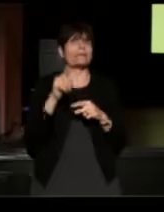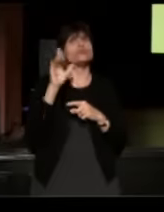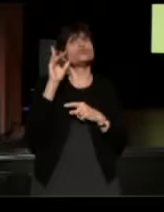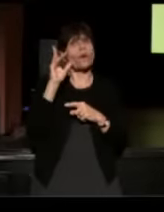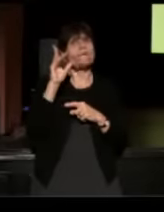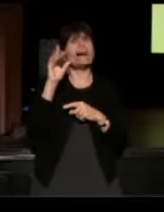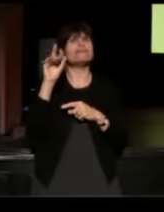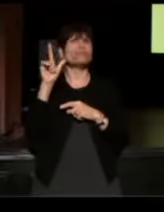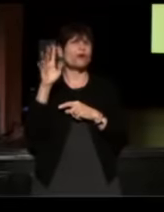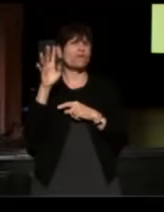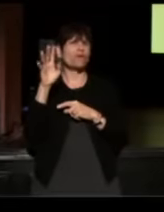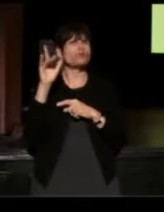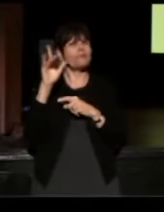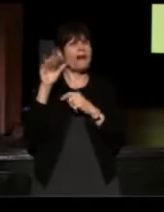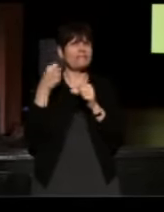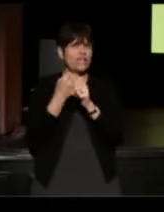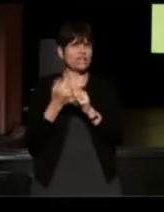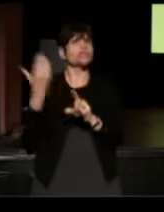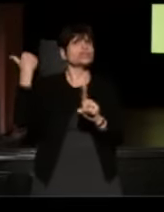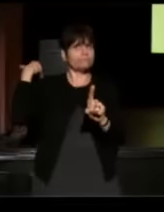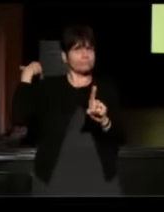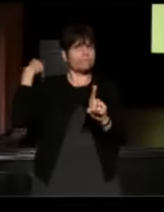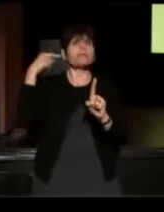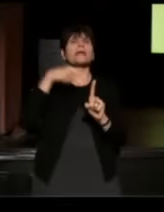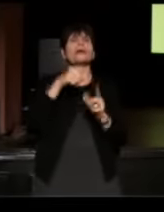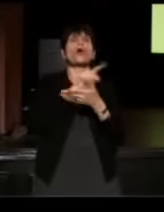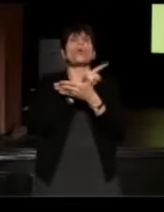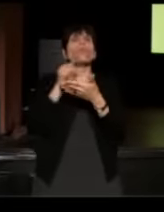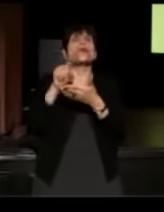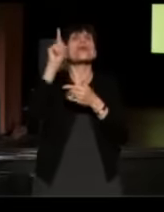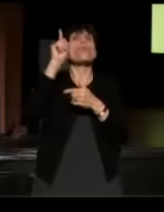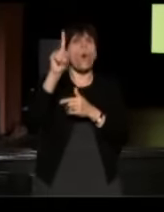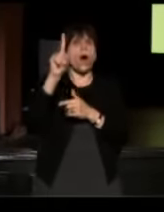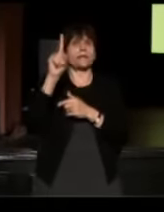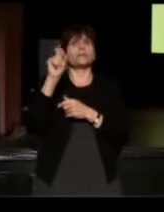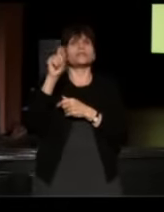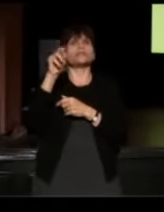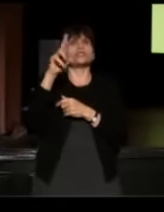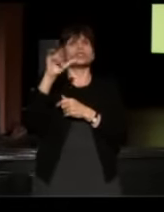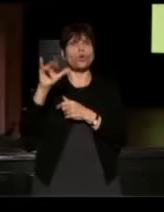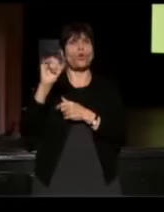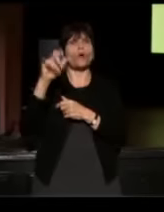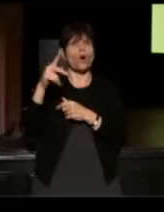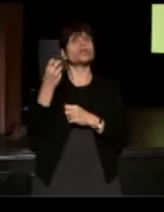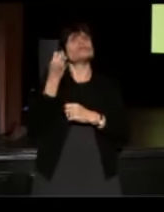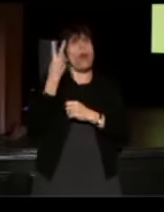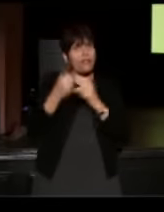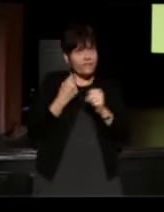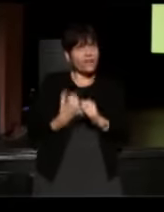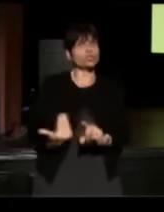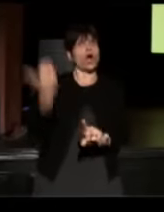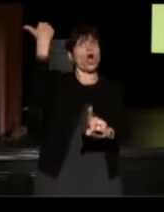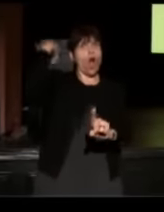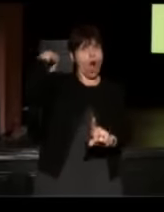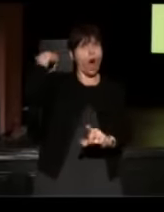24,25 years before, so this is week one of StoryCorps, a dozen years ago in our booth, our first booth in Grand Central terminal,